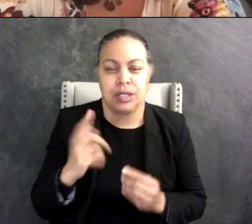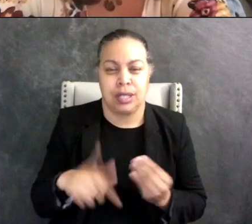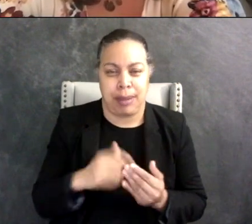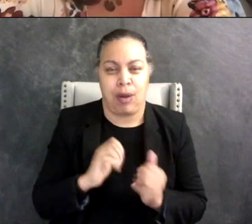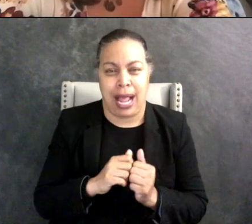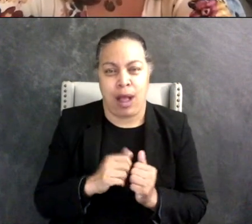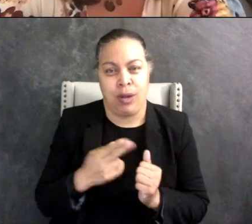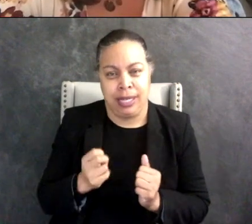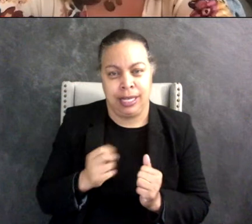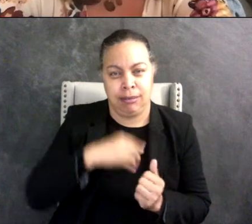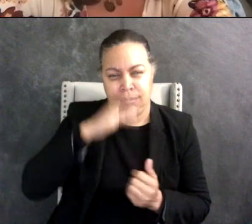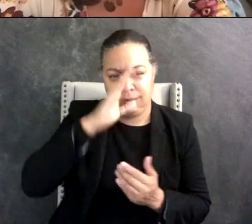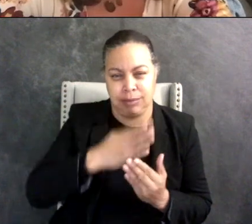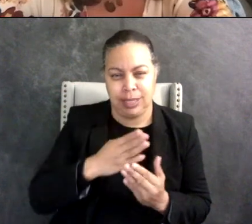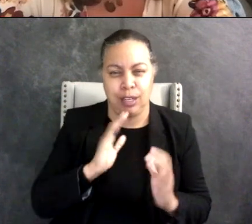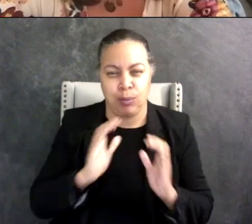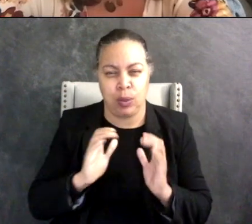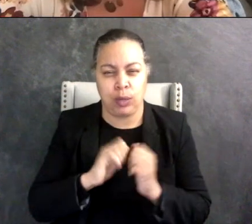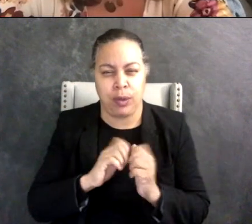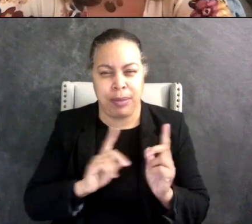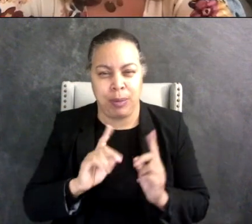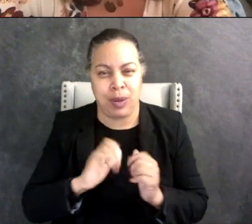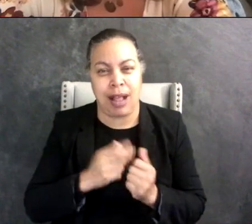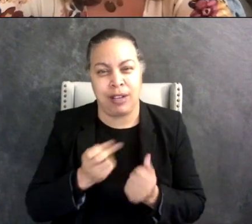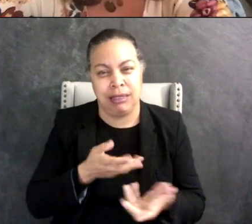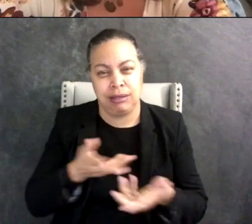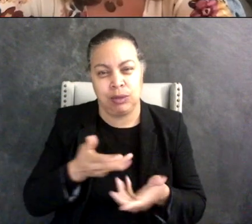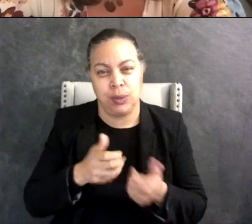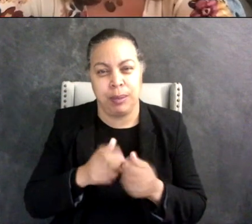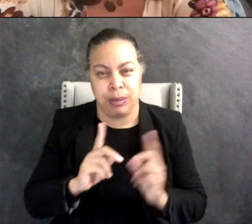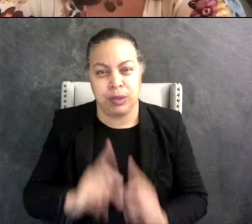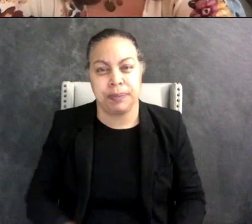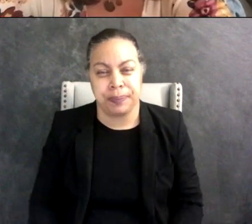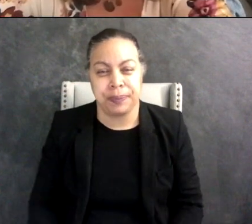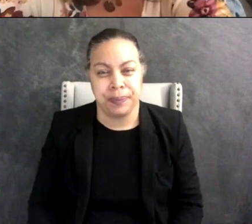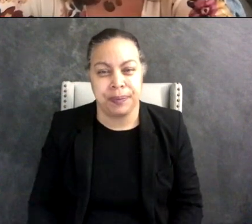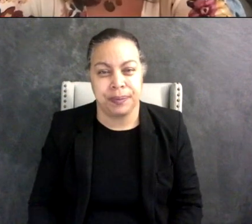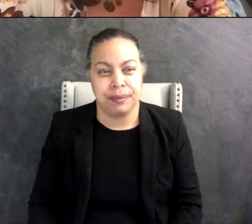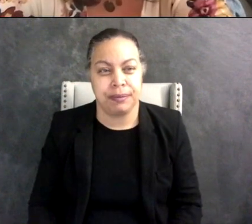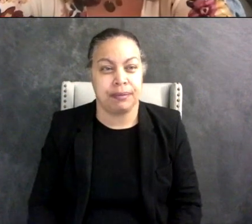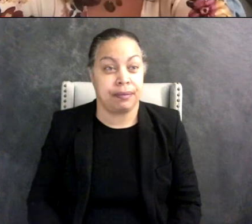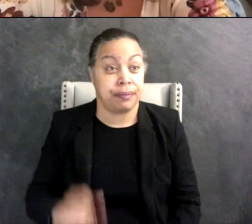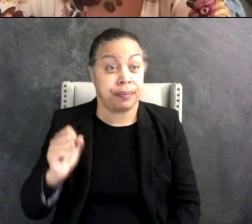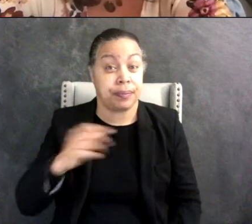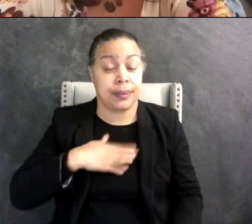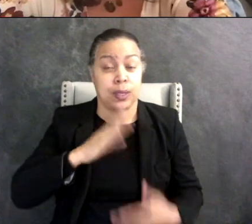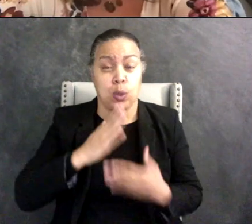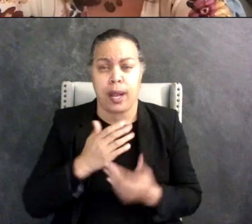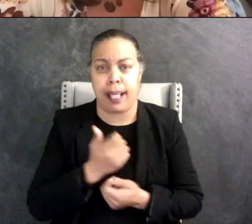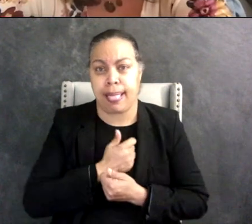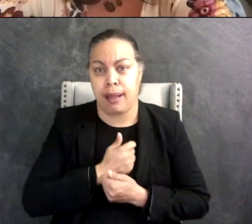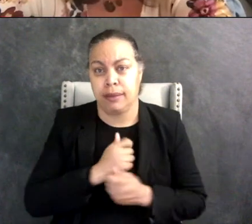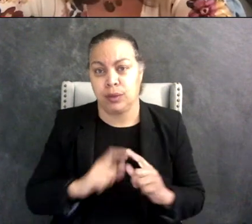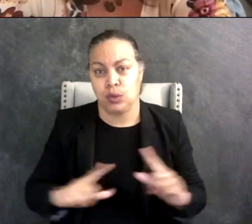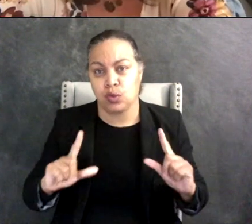interacts with people. You know my daughter loves her screen she uses it for a